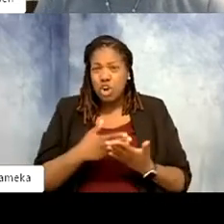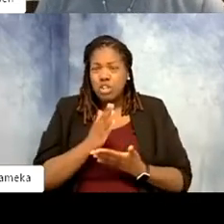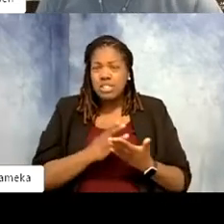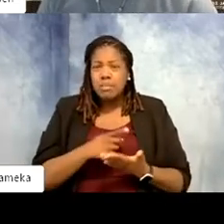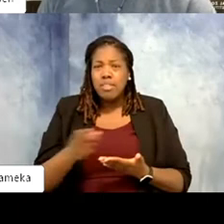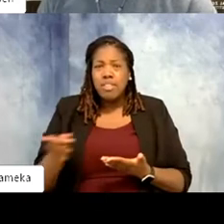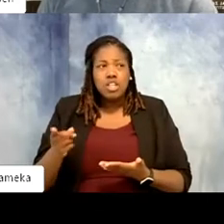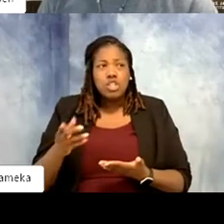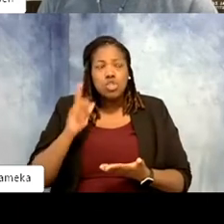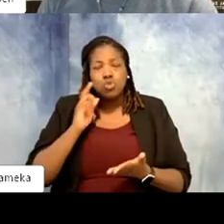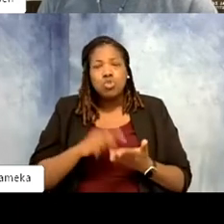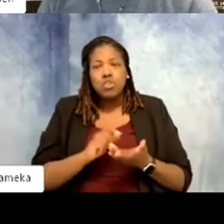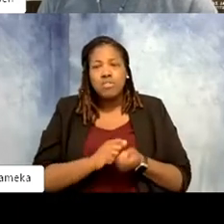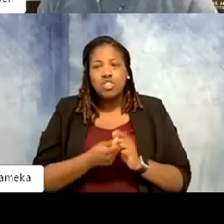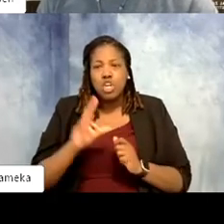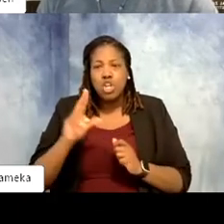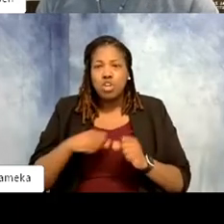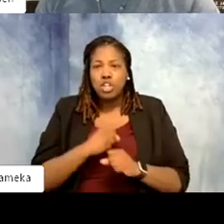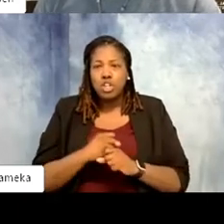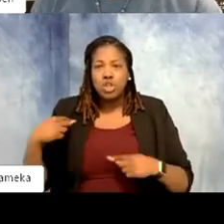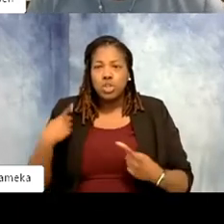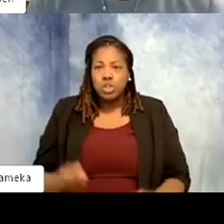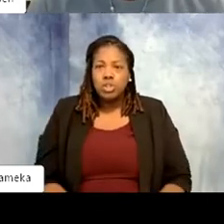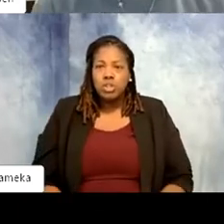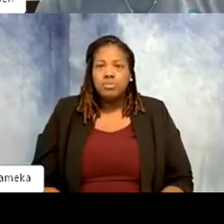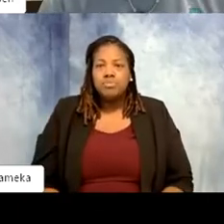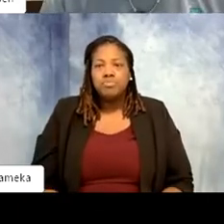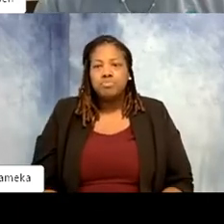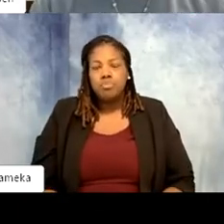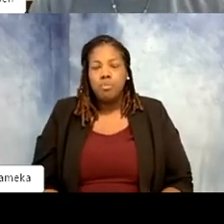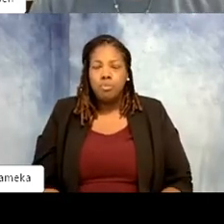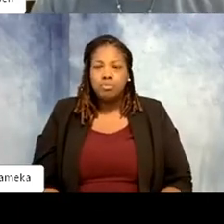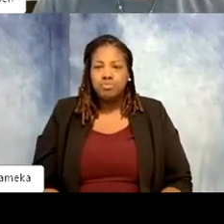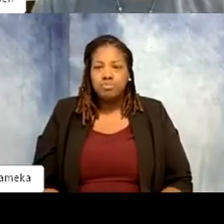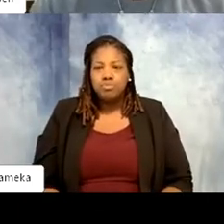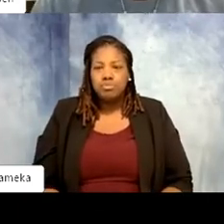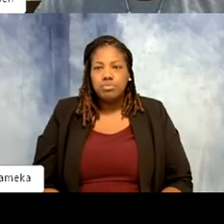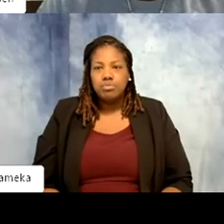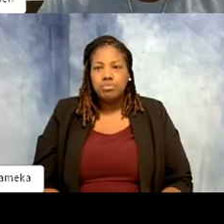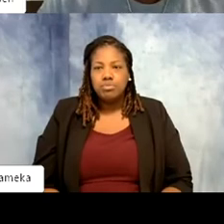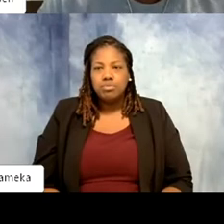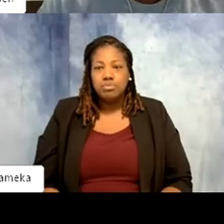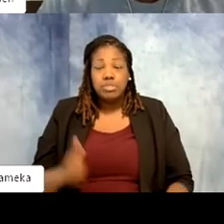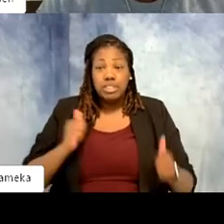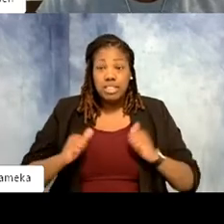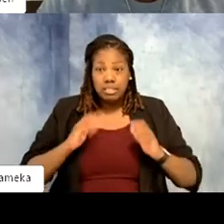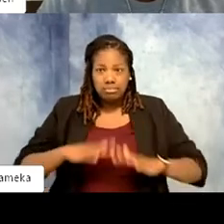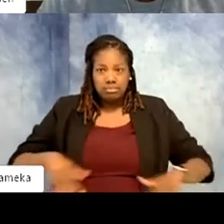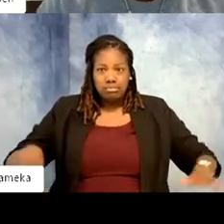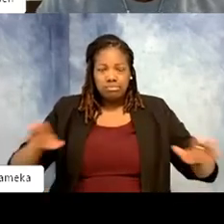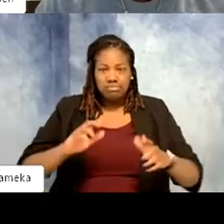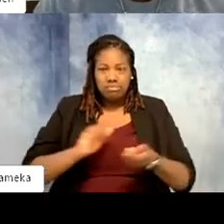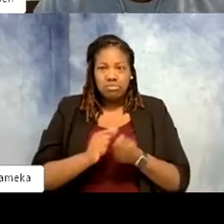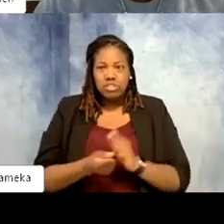changed over the last 30 years, Gwen? >>Gwen: Wow, um, exhibit space for sure. Like I said, my hyena story